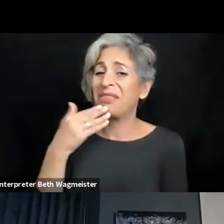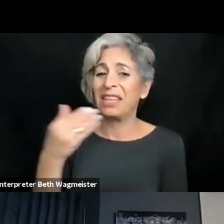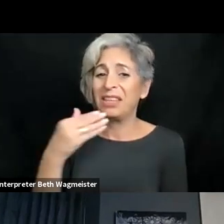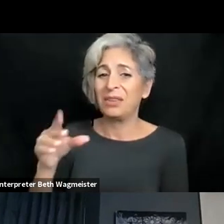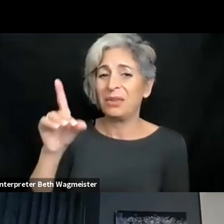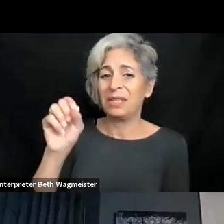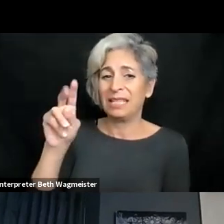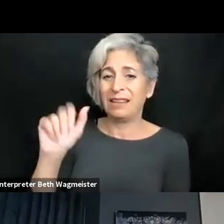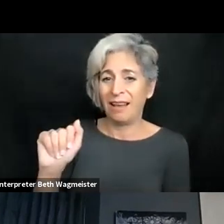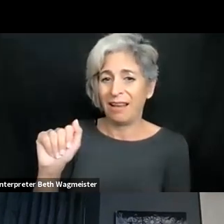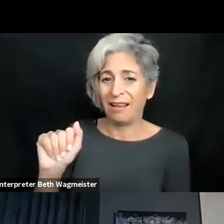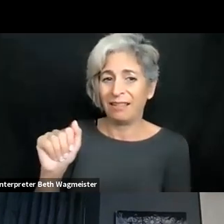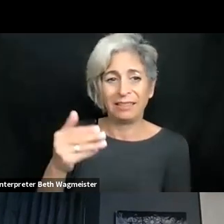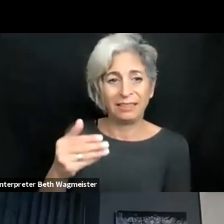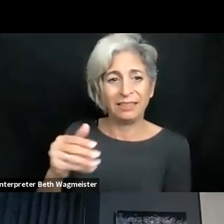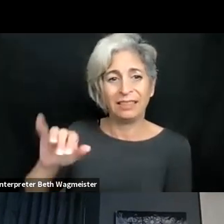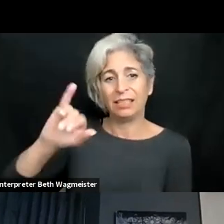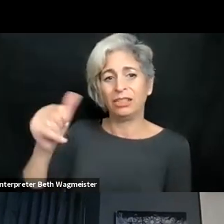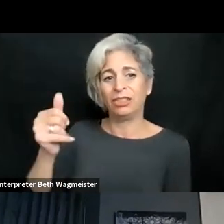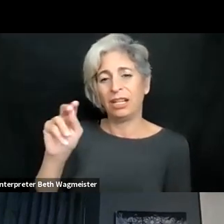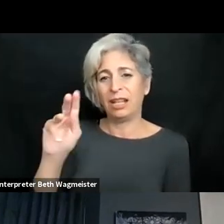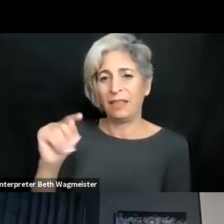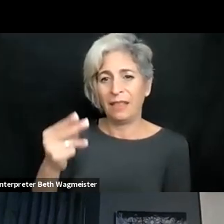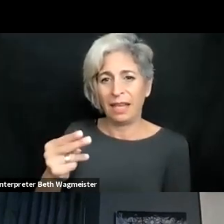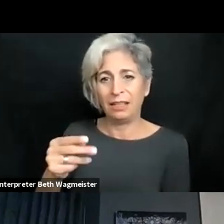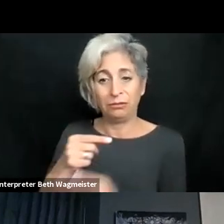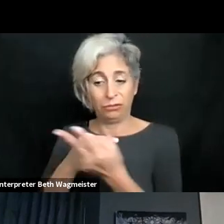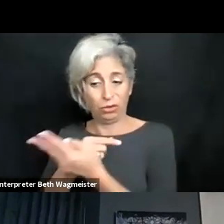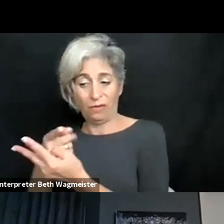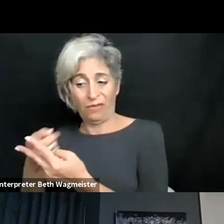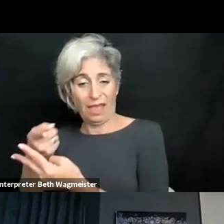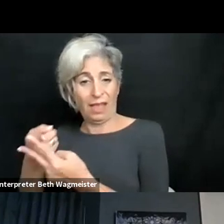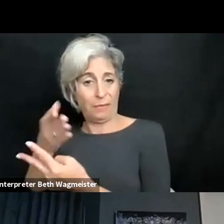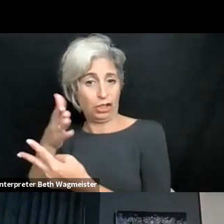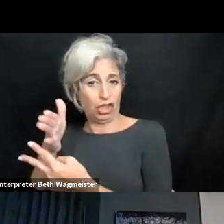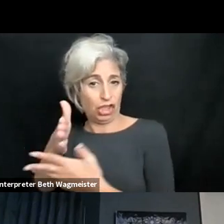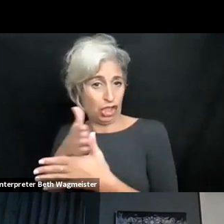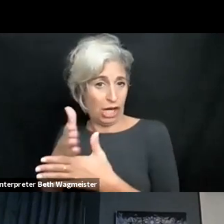technology. >> ALEJANDRO RODRIGUEZ ASCASO: T